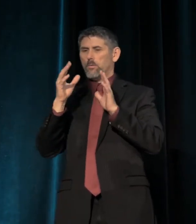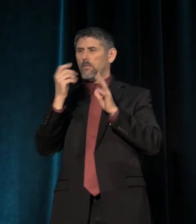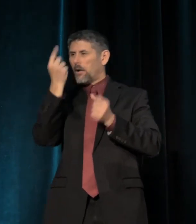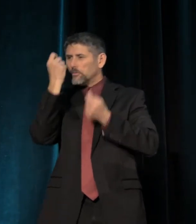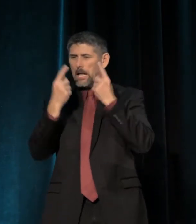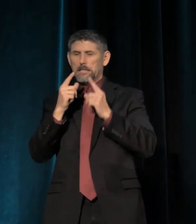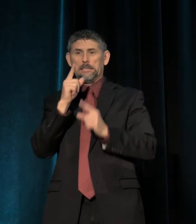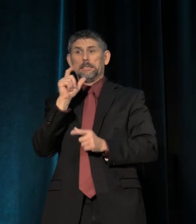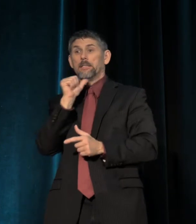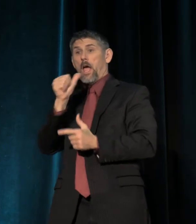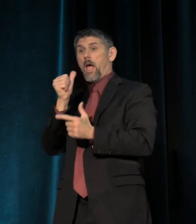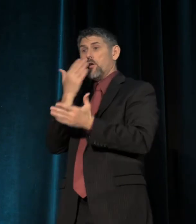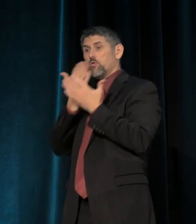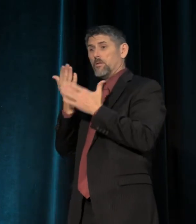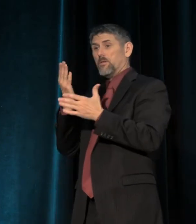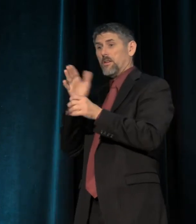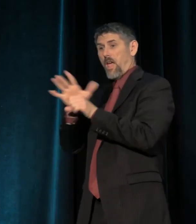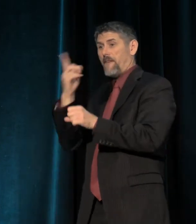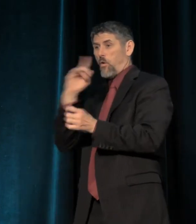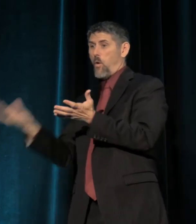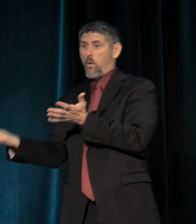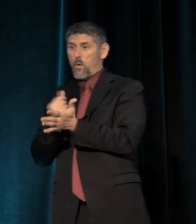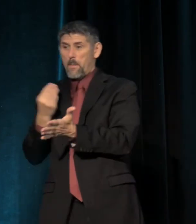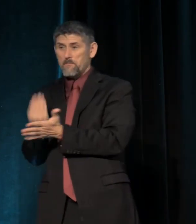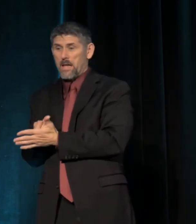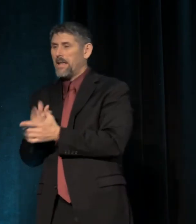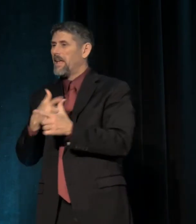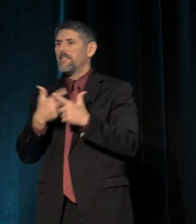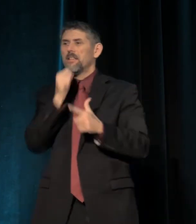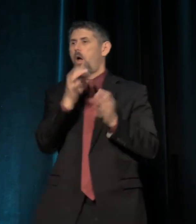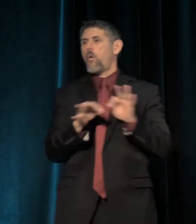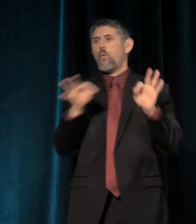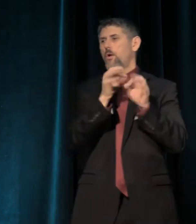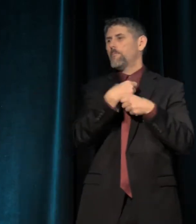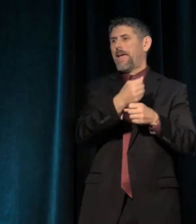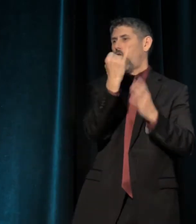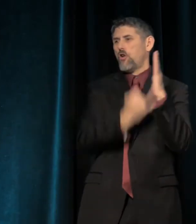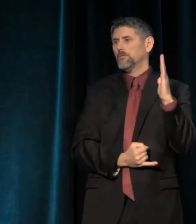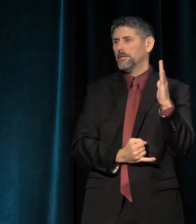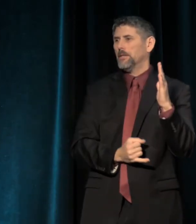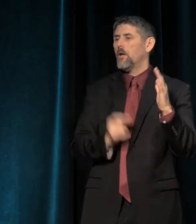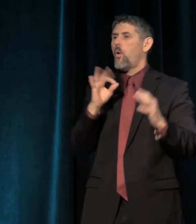it's not important enough art to make." Or "You're left to your own wealth,